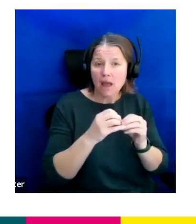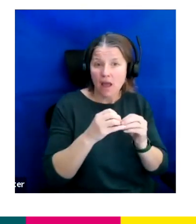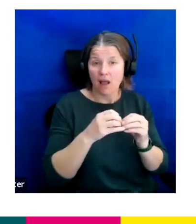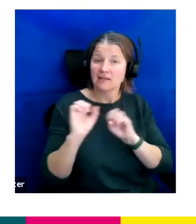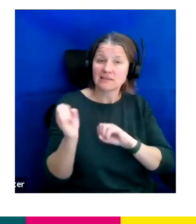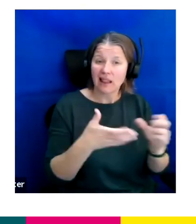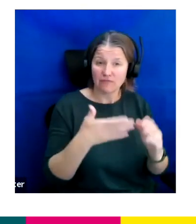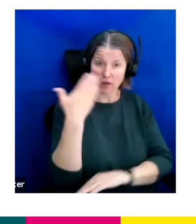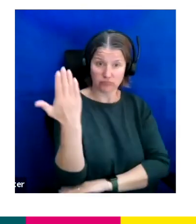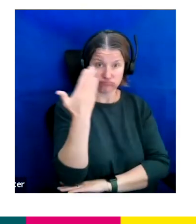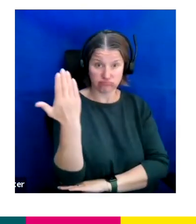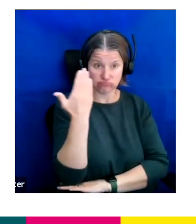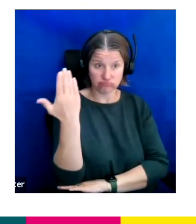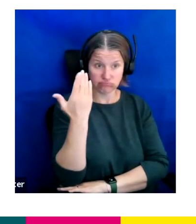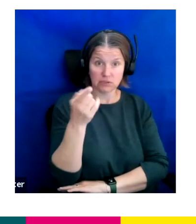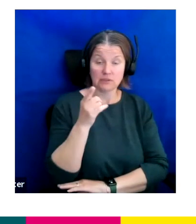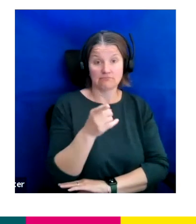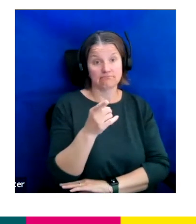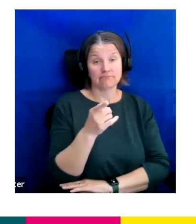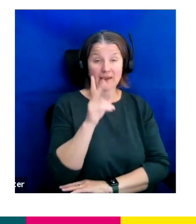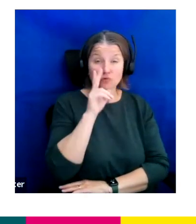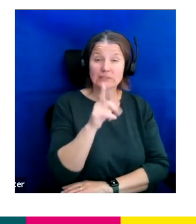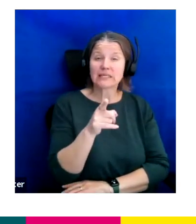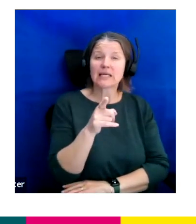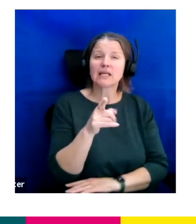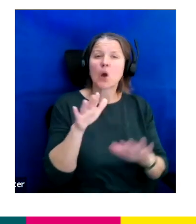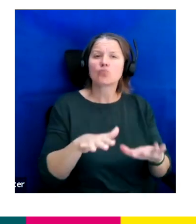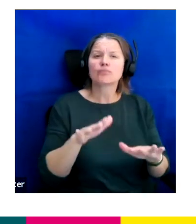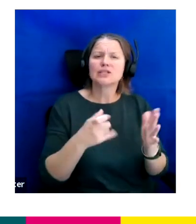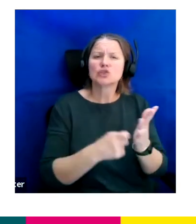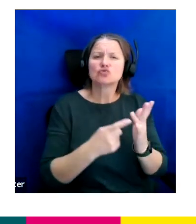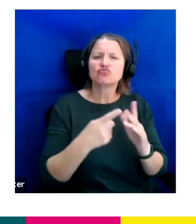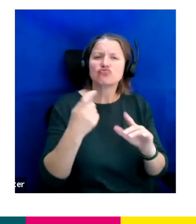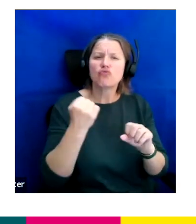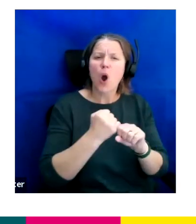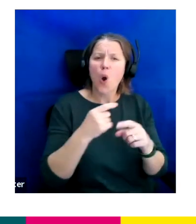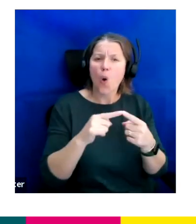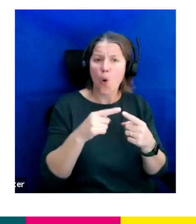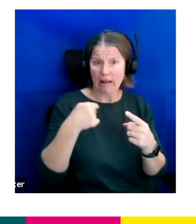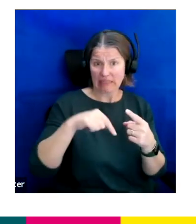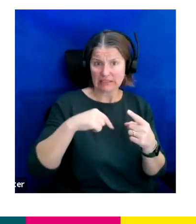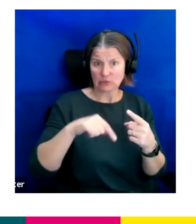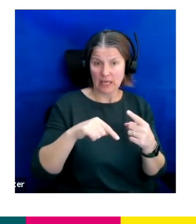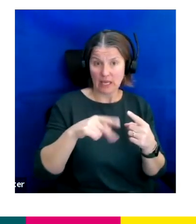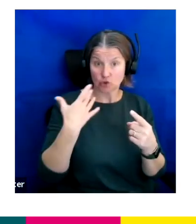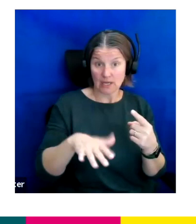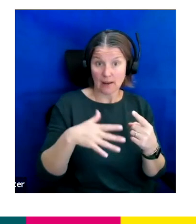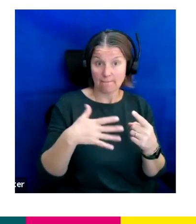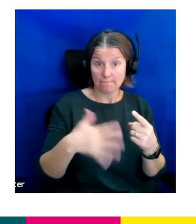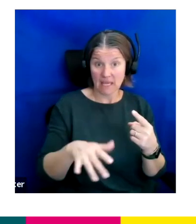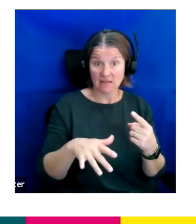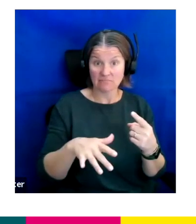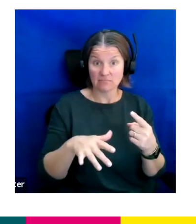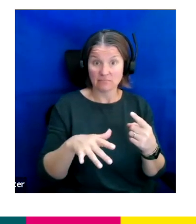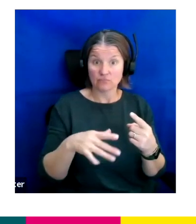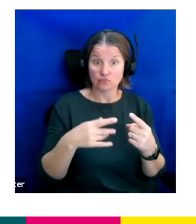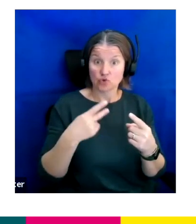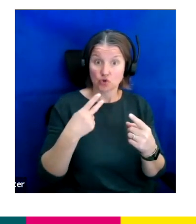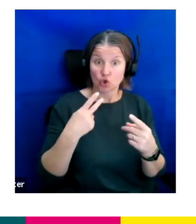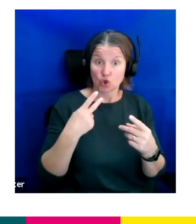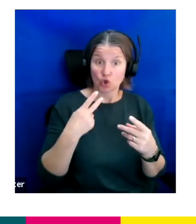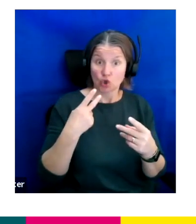And again, if you've seen British Vogue this week she curated this month's edition and